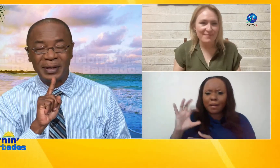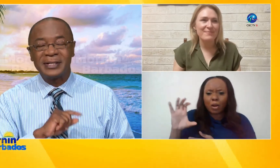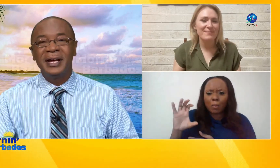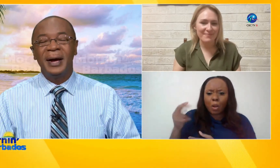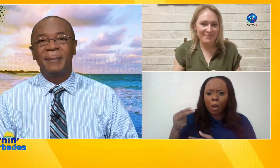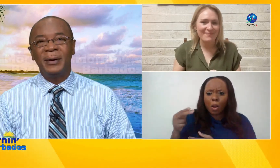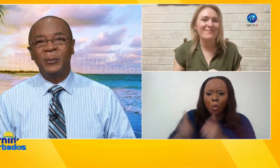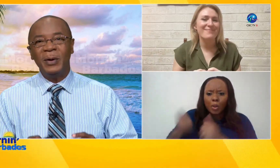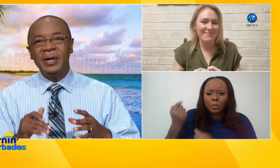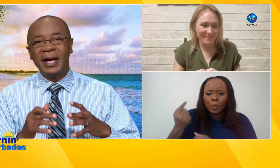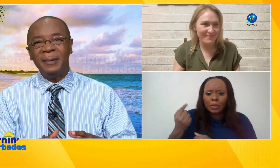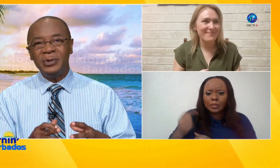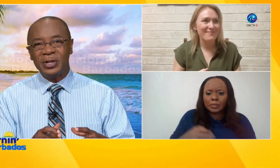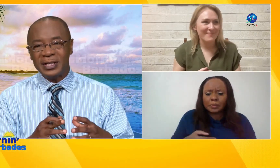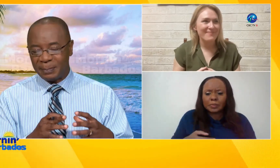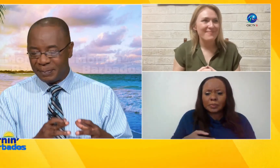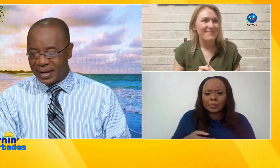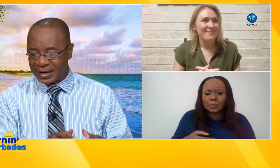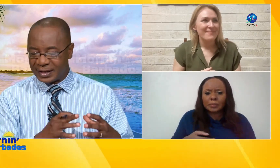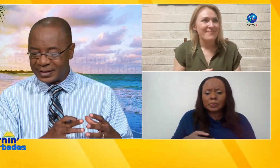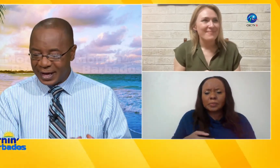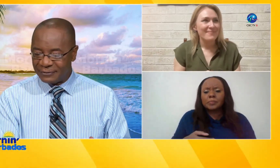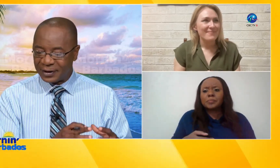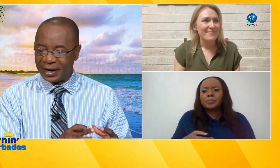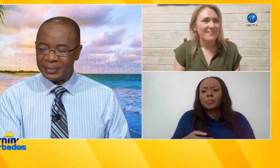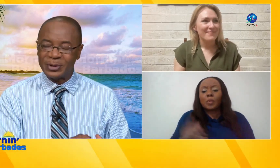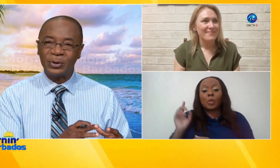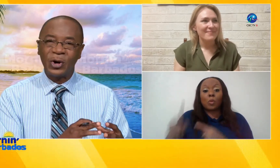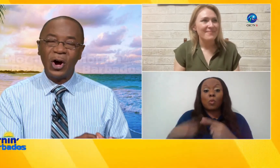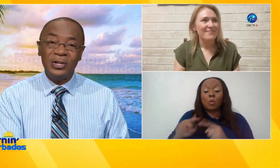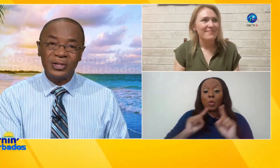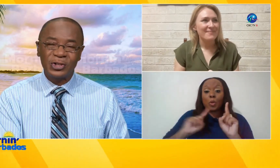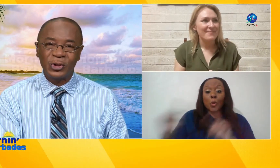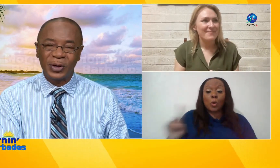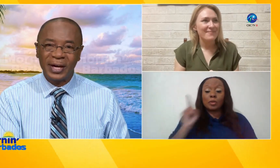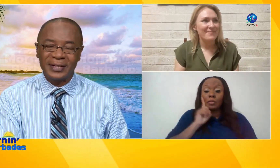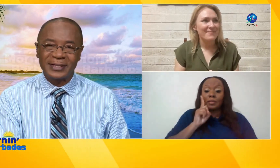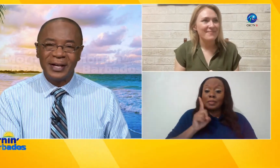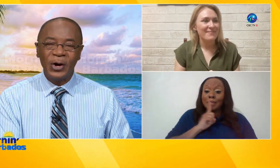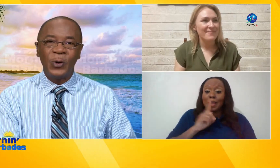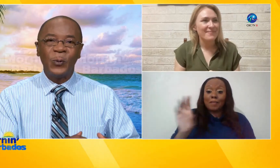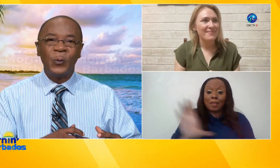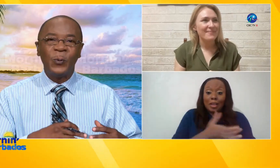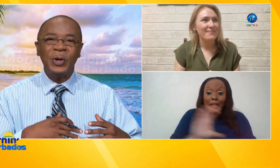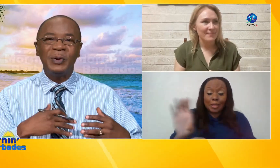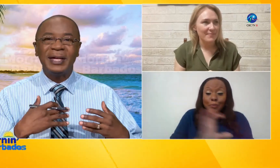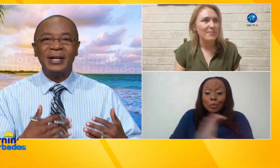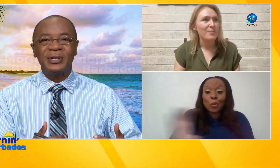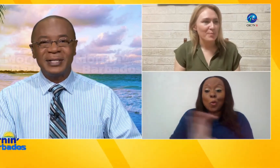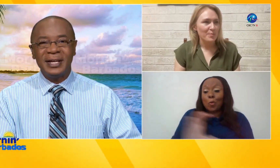just a moment but when we come to this big deaf Calypso concert showcase we will get